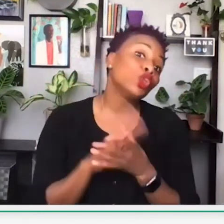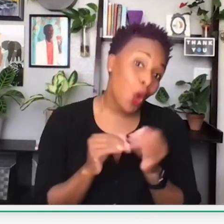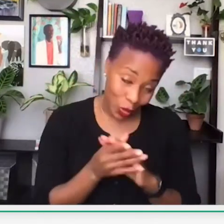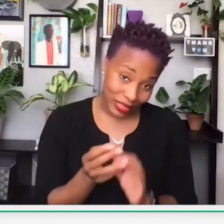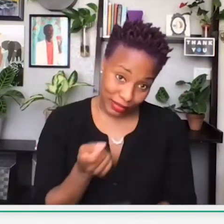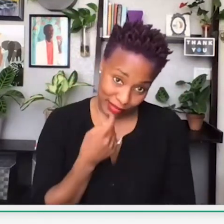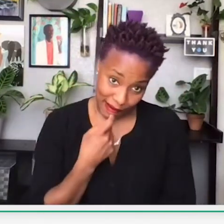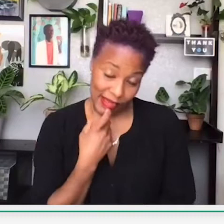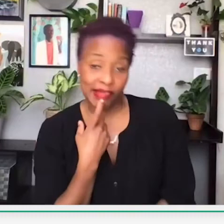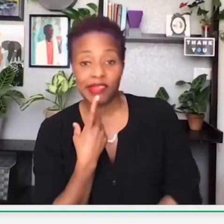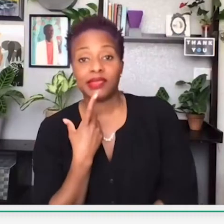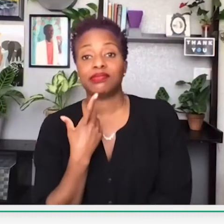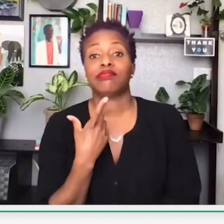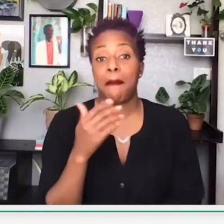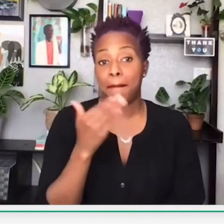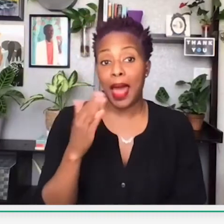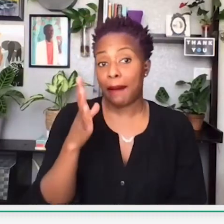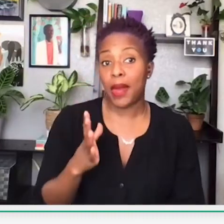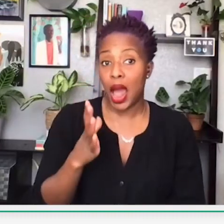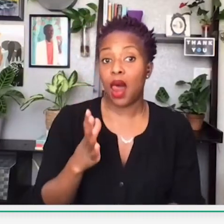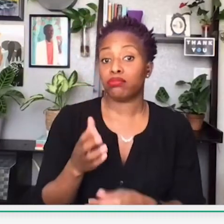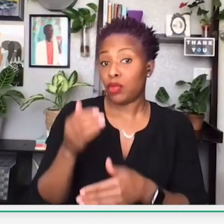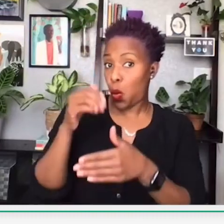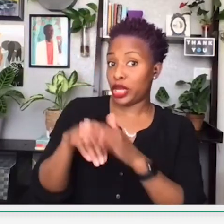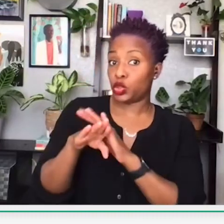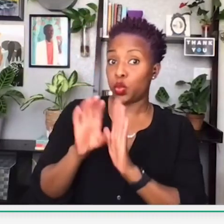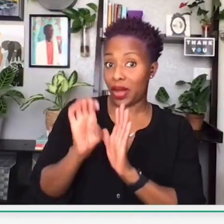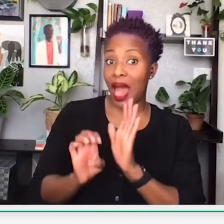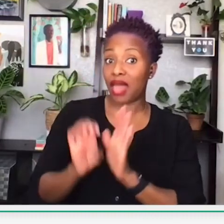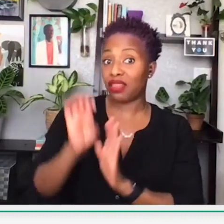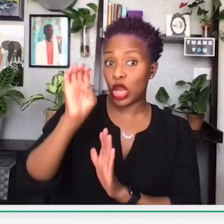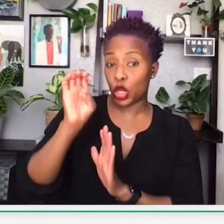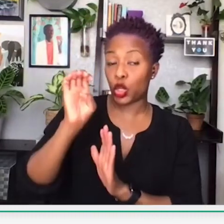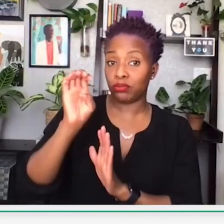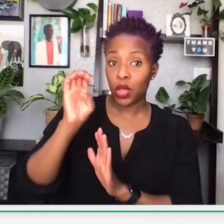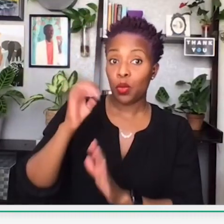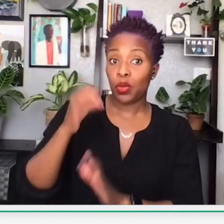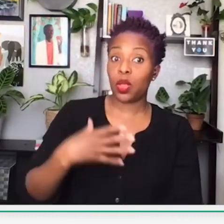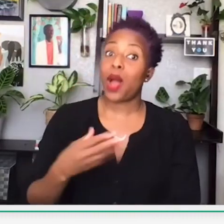And what took place here, the story tells, that there was a black male who entered